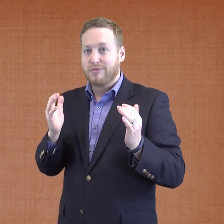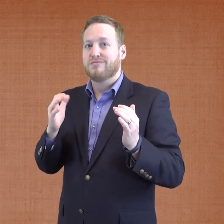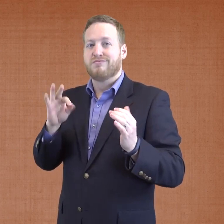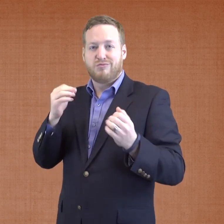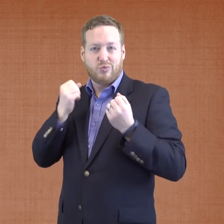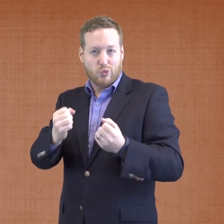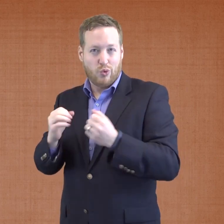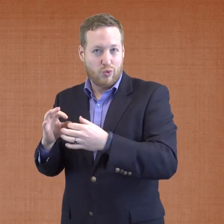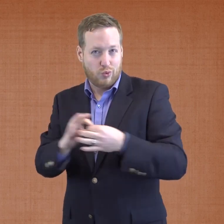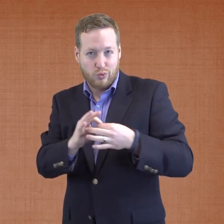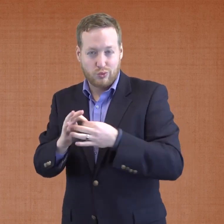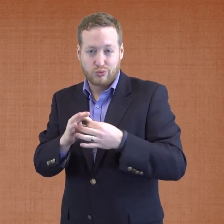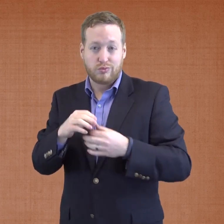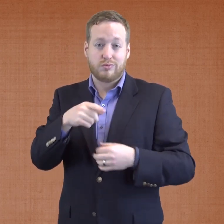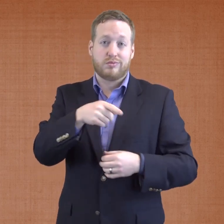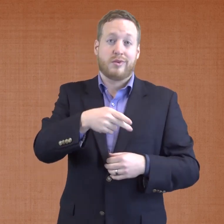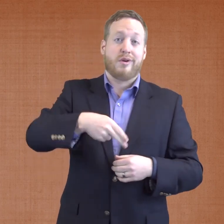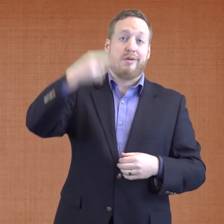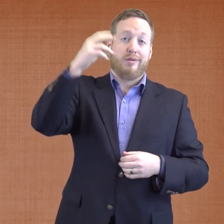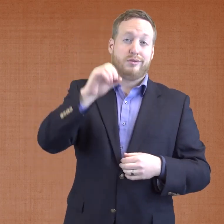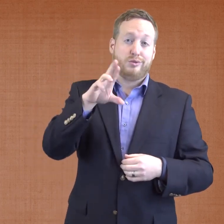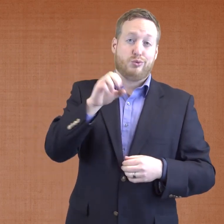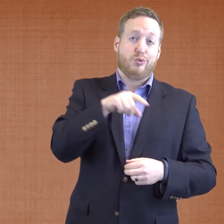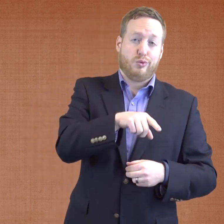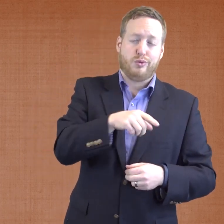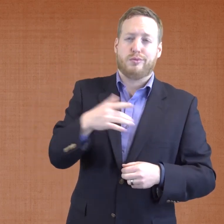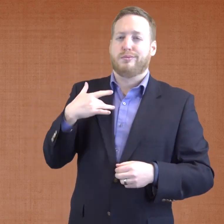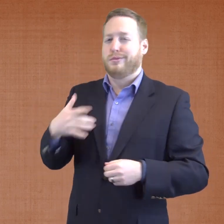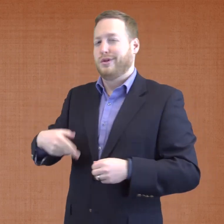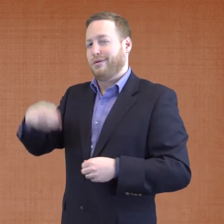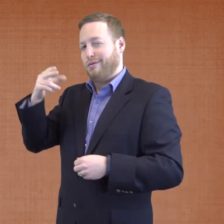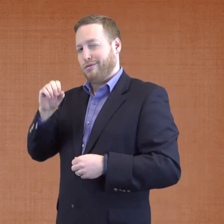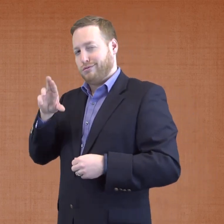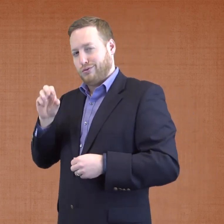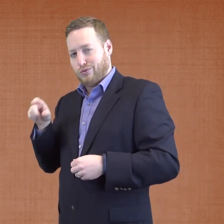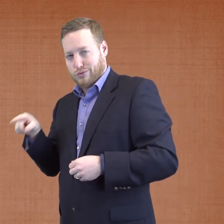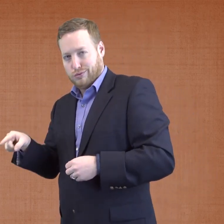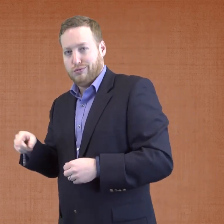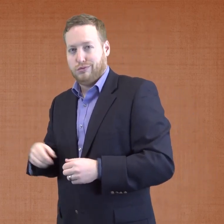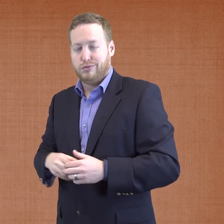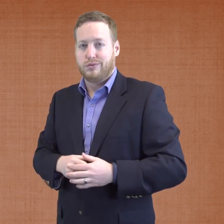They found a strong positive relationship between ASL proficiency and English literacy skills.